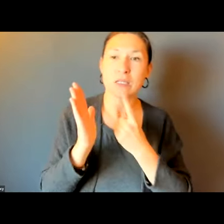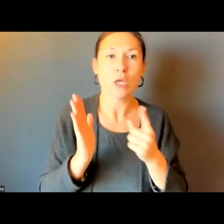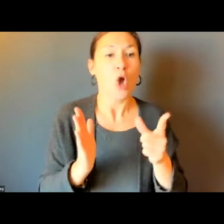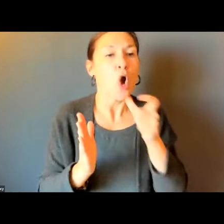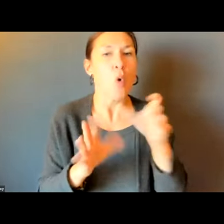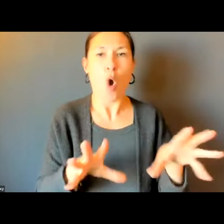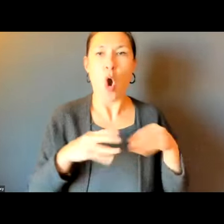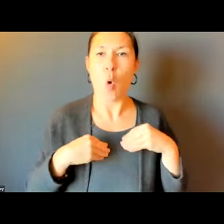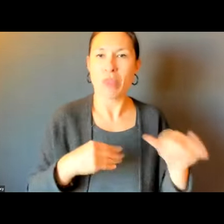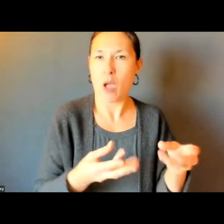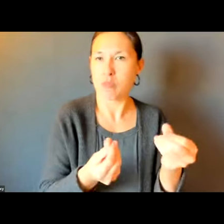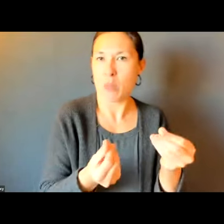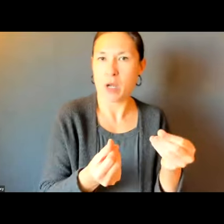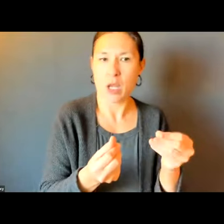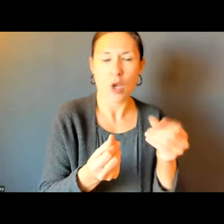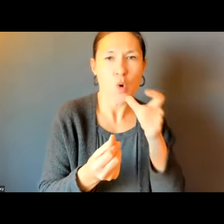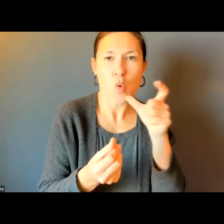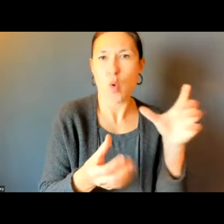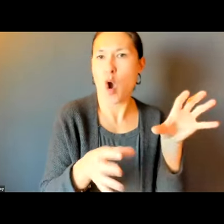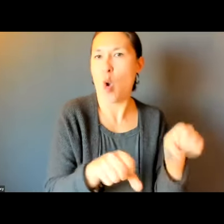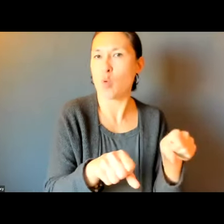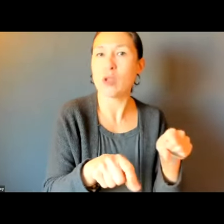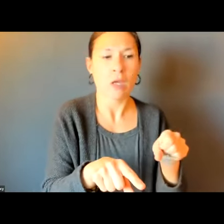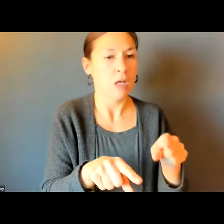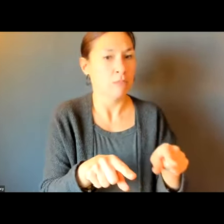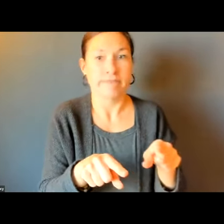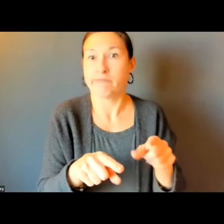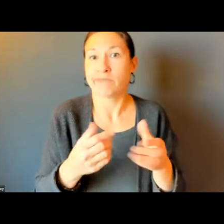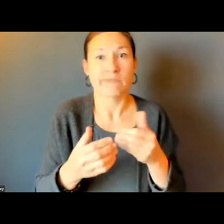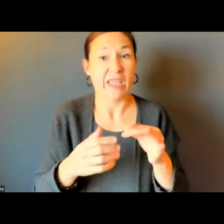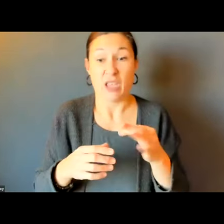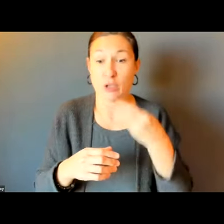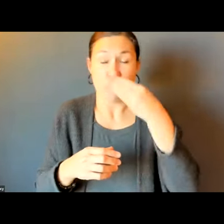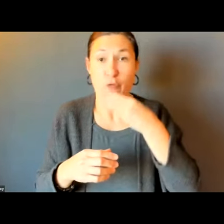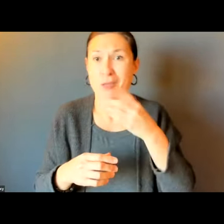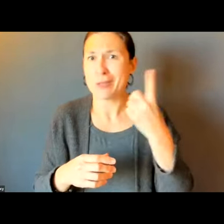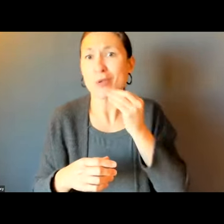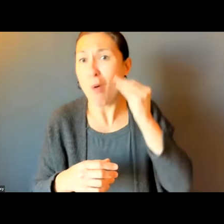CLEARANCE, PER ORDINANCE, IS ON THE PROPERTY OWNER THAT ABUTS THAT SIDEWALK.